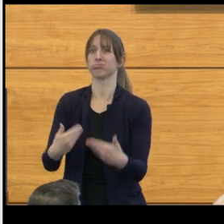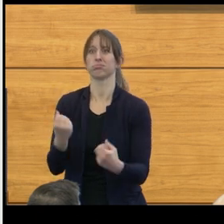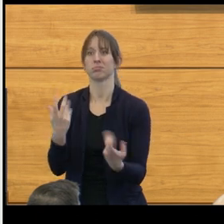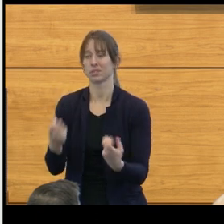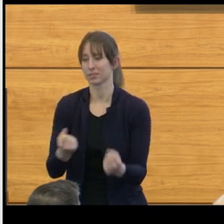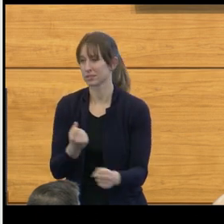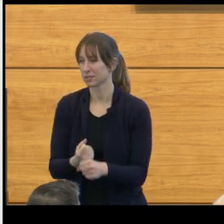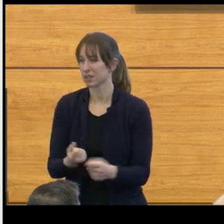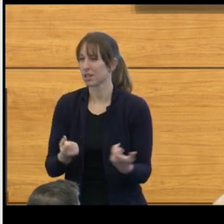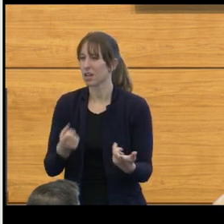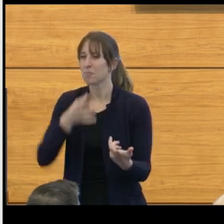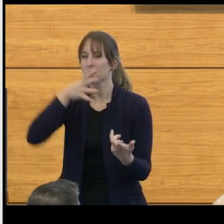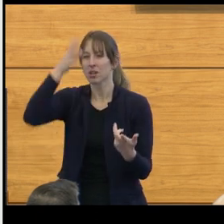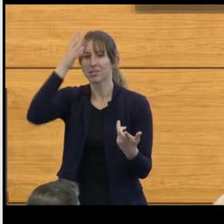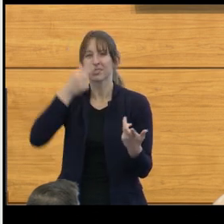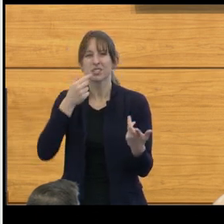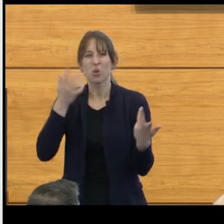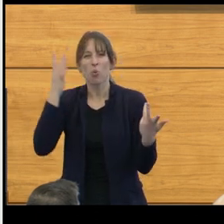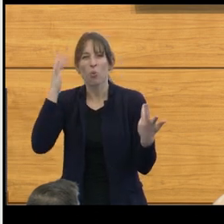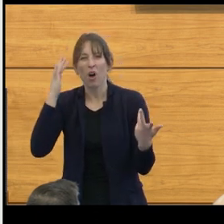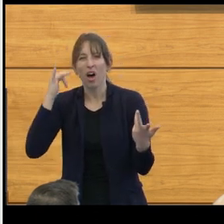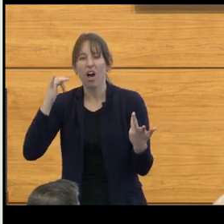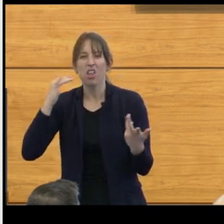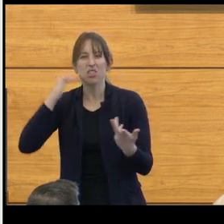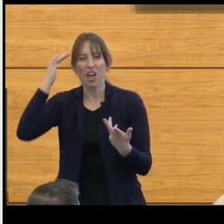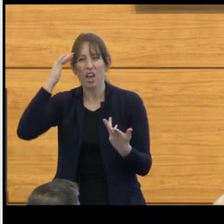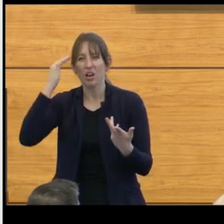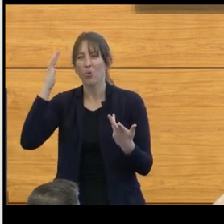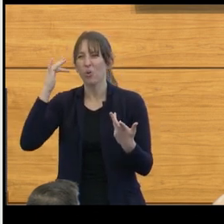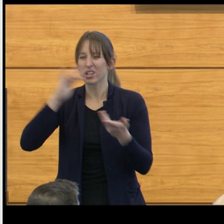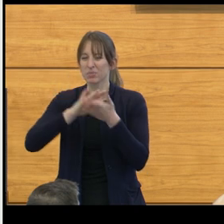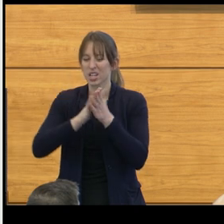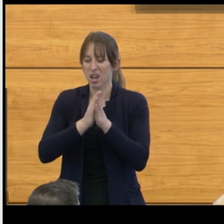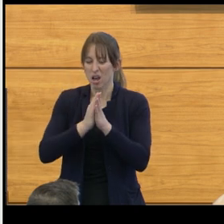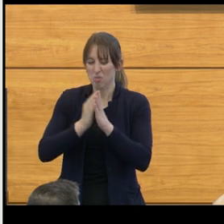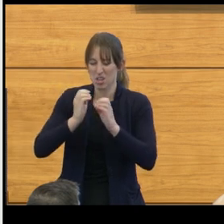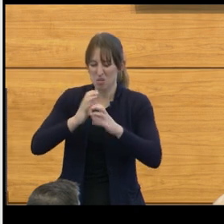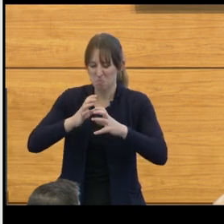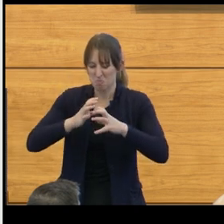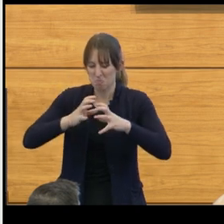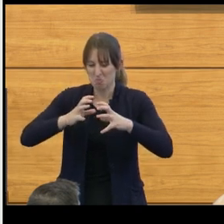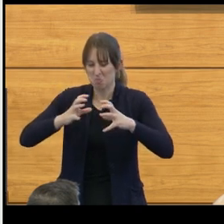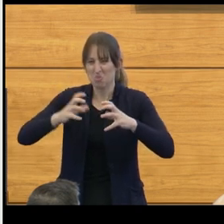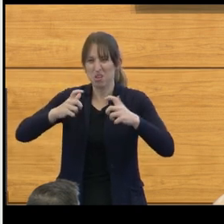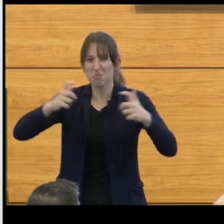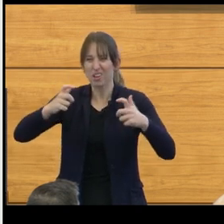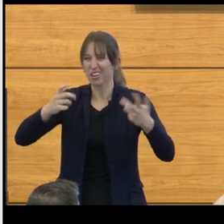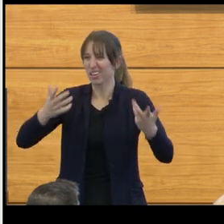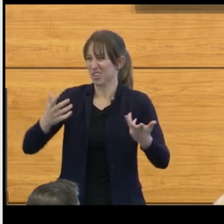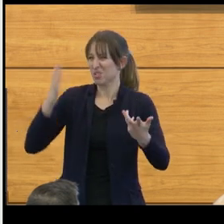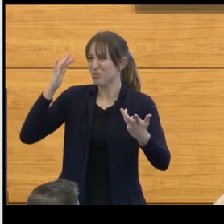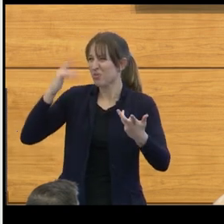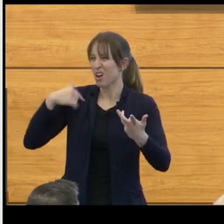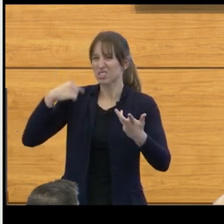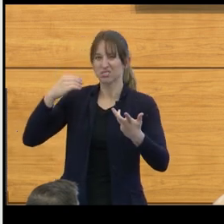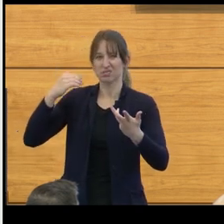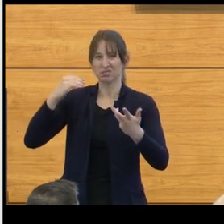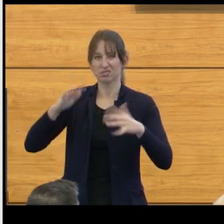why is a child's head getting so big? What is the problem? Why does my child's head look so funny?